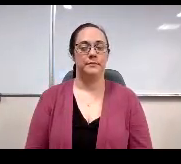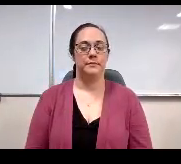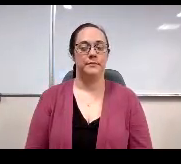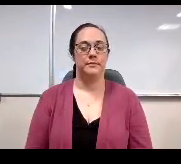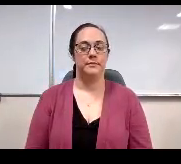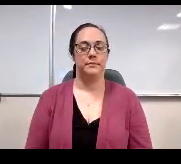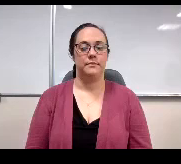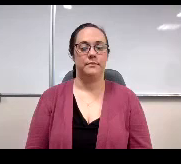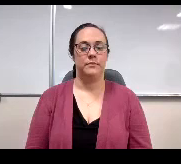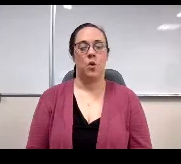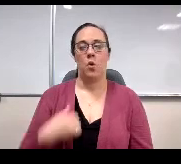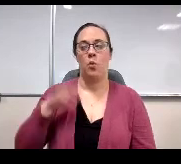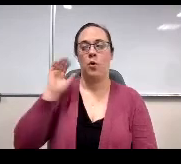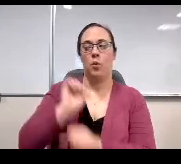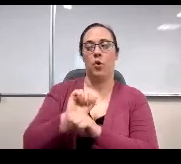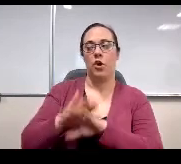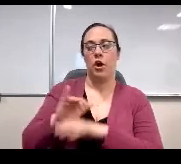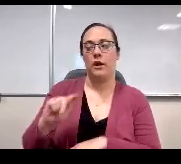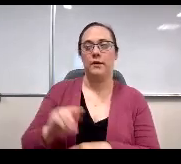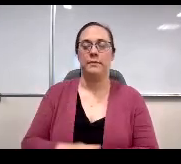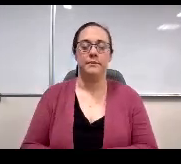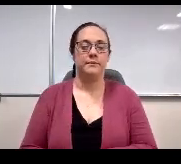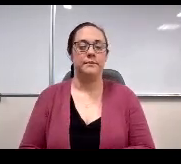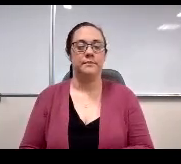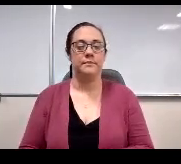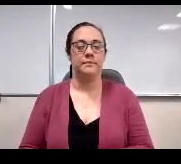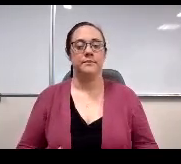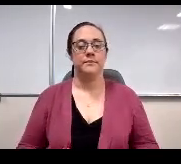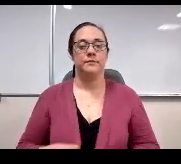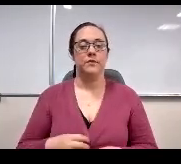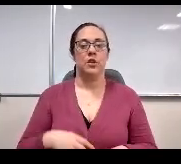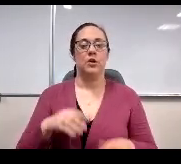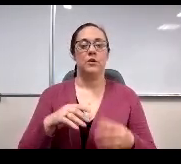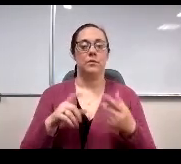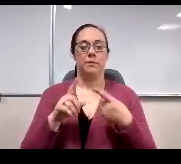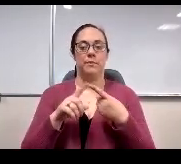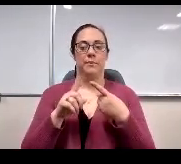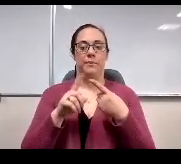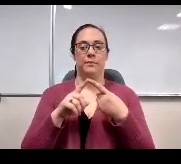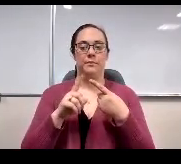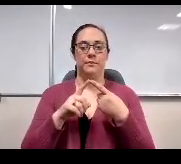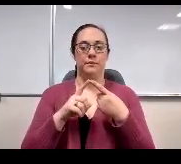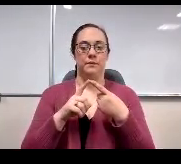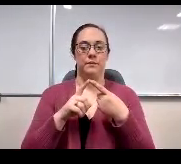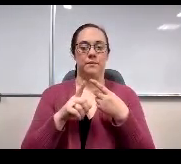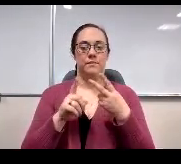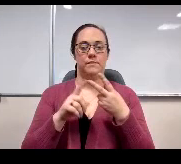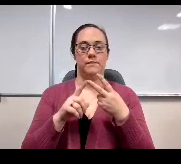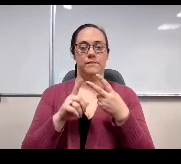Oregon hope students are excited about the possibilities of their future. Students are confident their